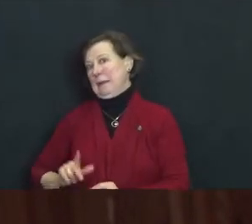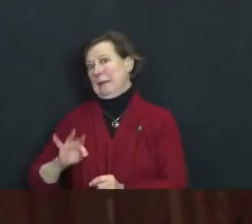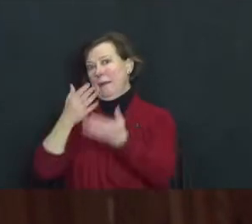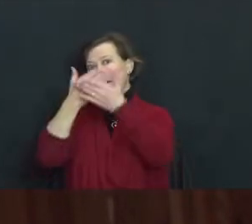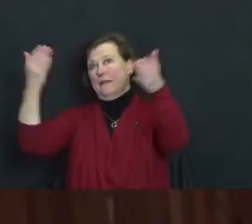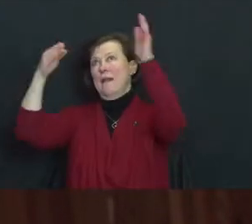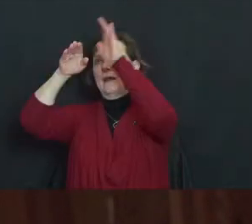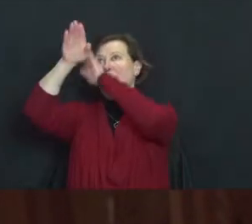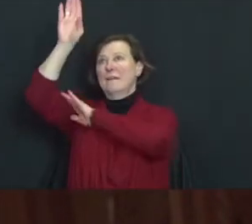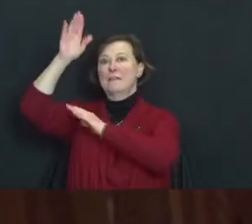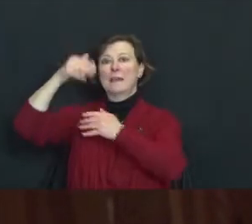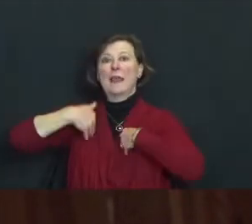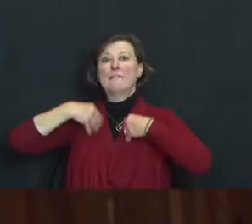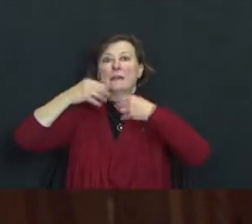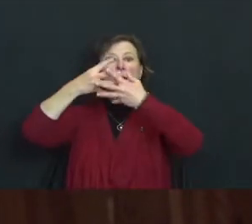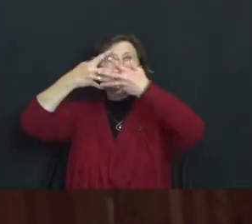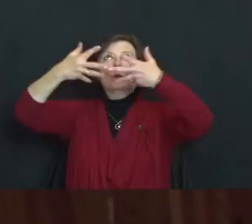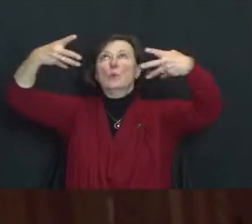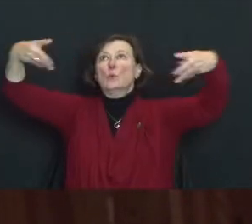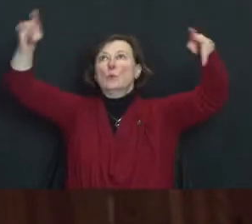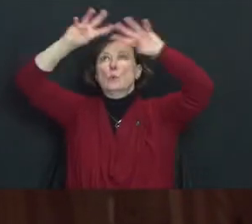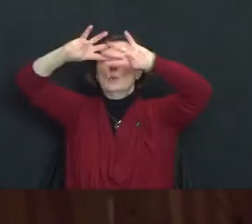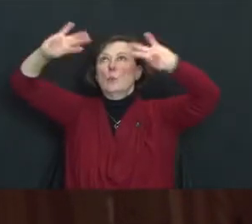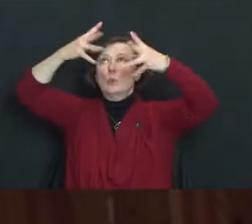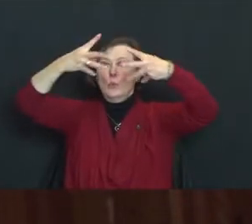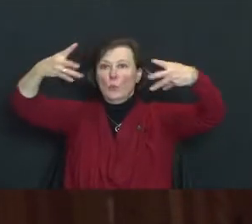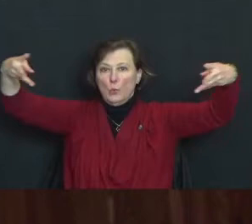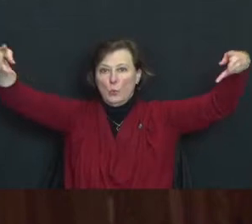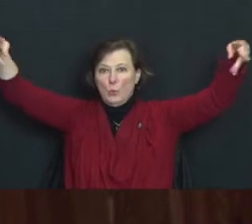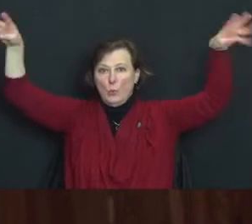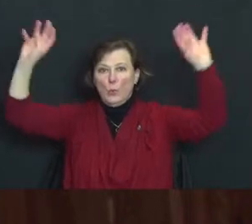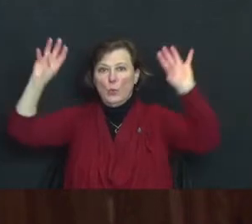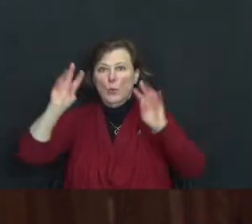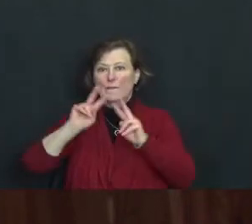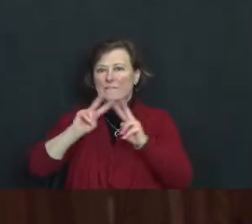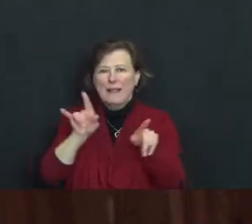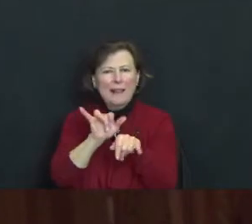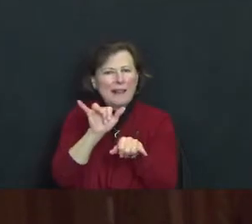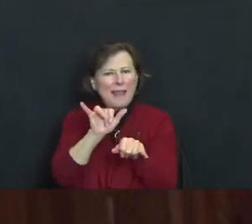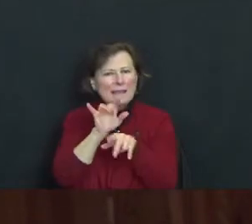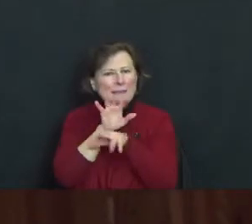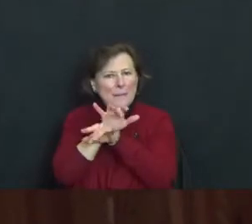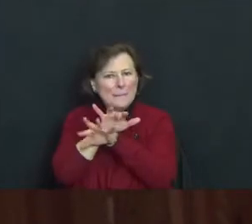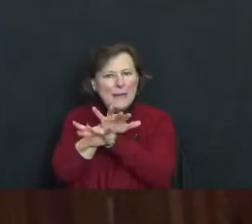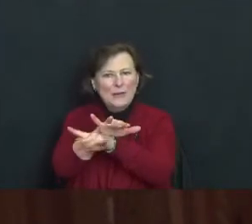net much like a spider's web in intricacy and loveliness.